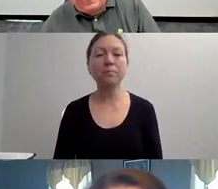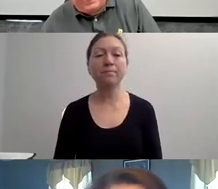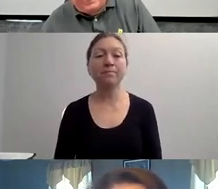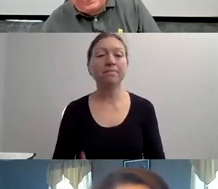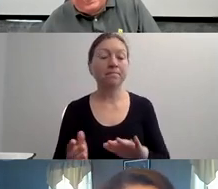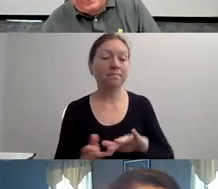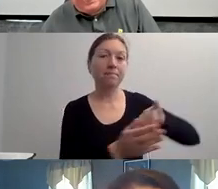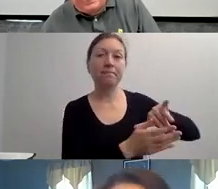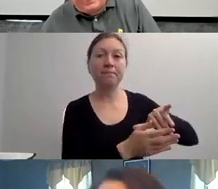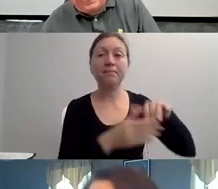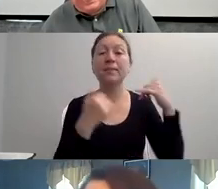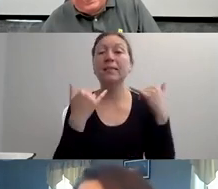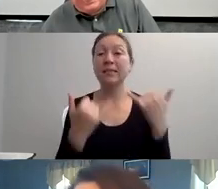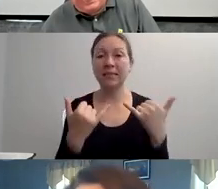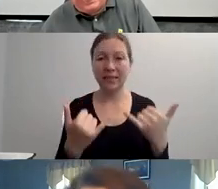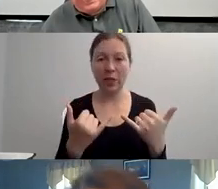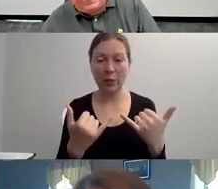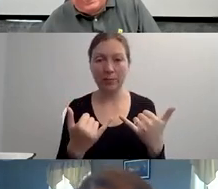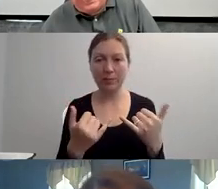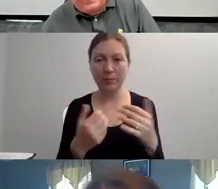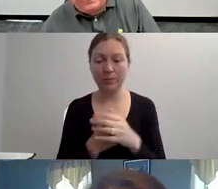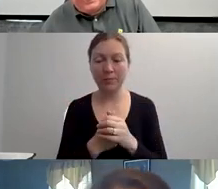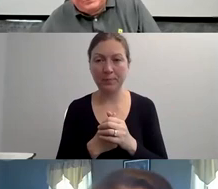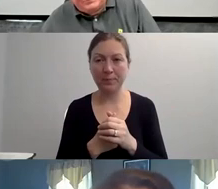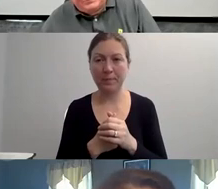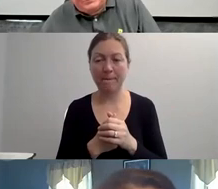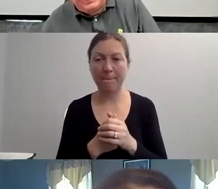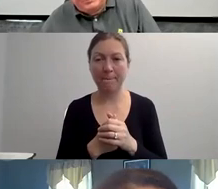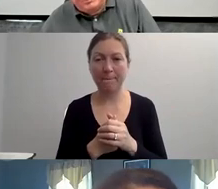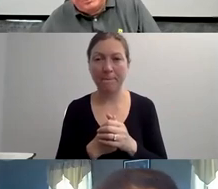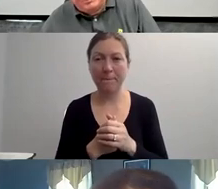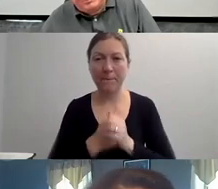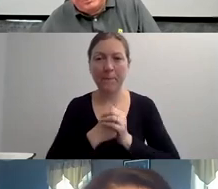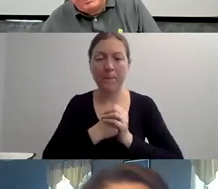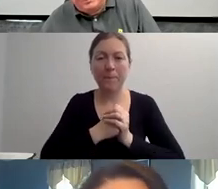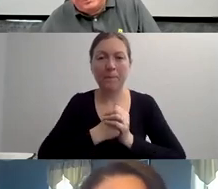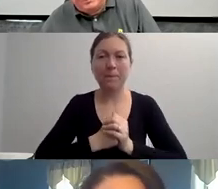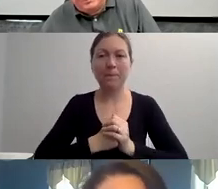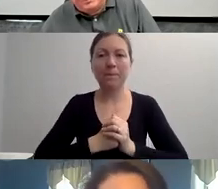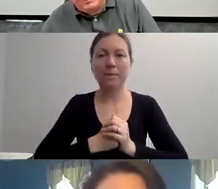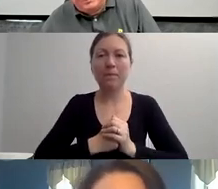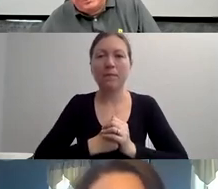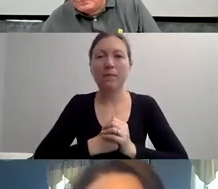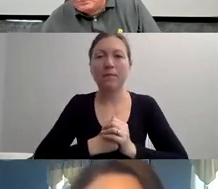IT IS NOT A DIRTY WORD. REALLY AVOID ALL OF THESE WORDS ALTOGETHER.